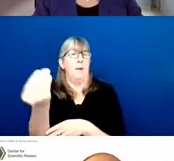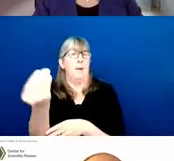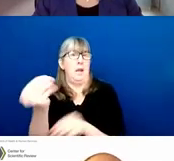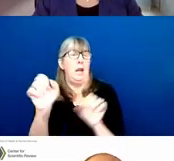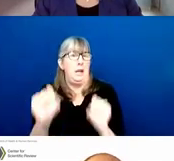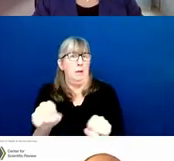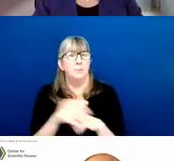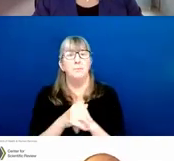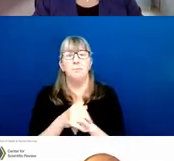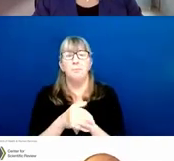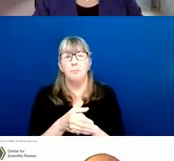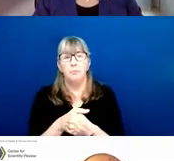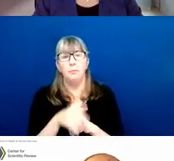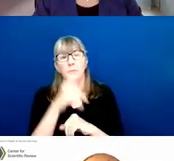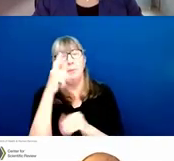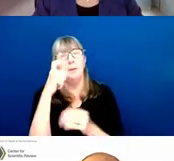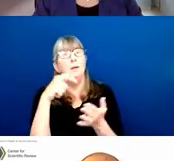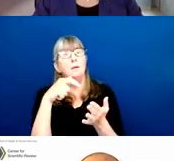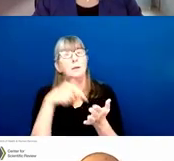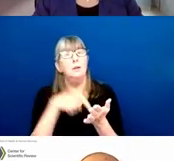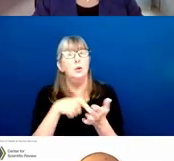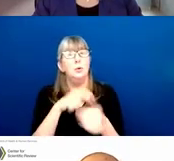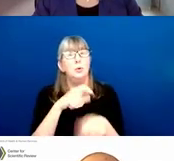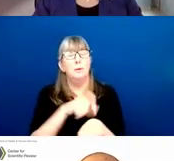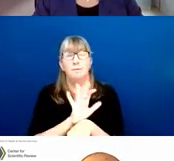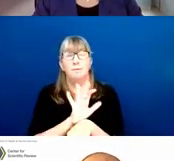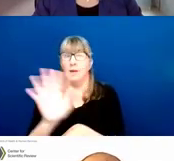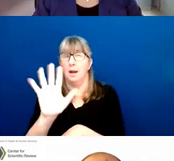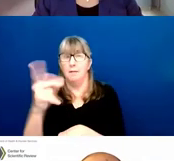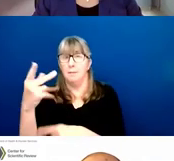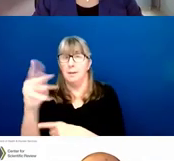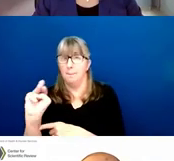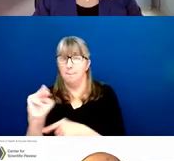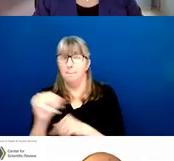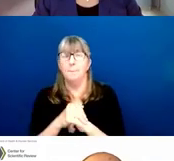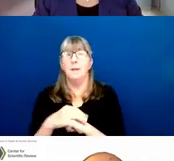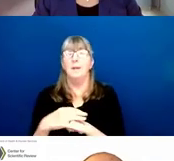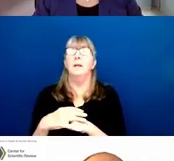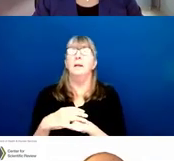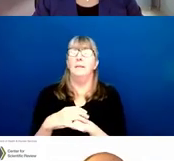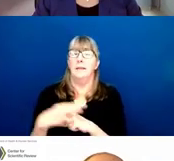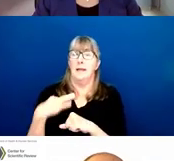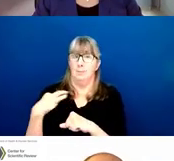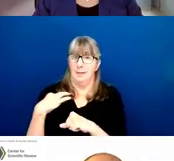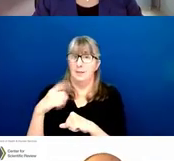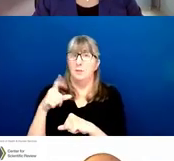Again, because it's due at 5 p.m., the application needs to be in the door at 5 p.m.